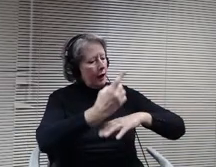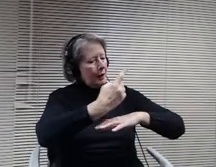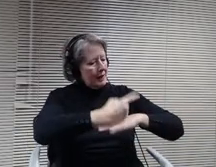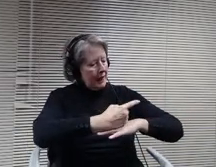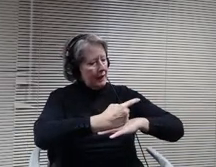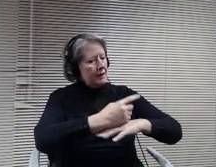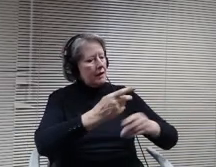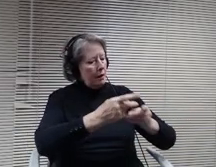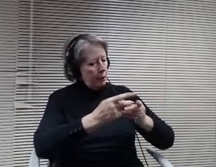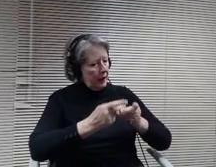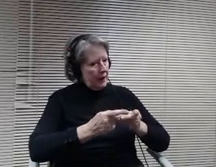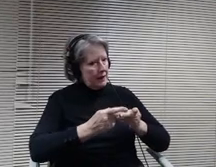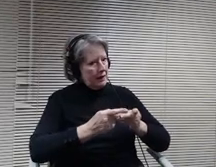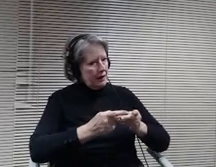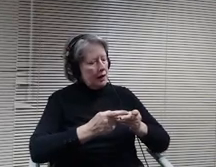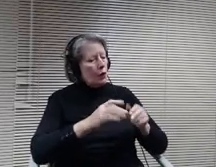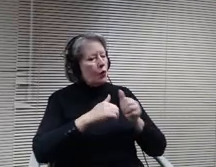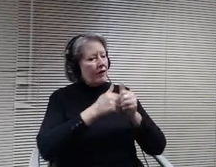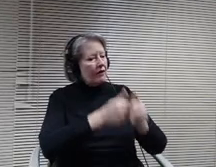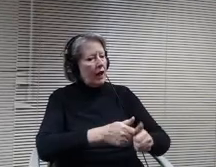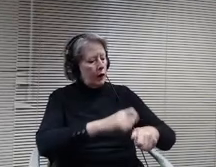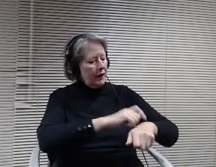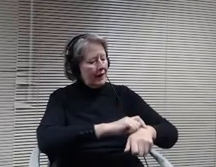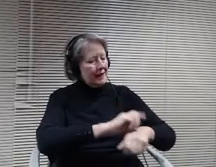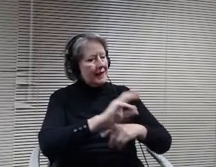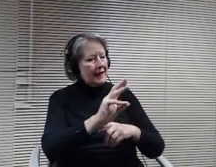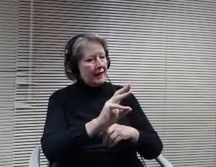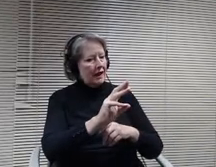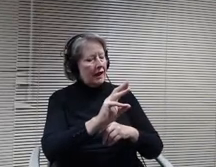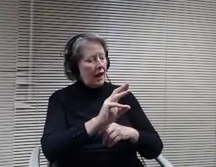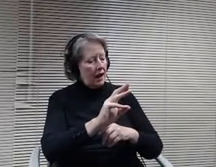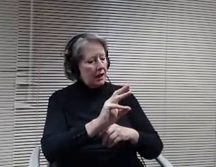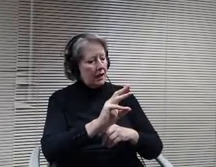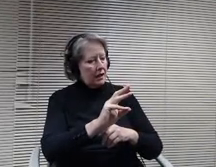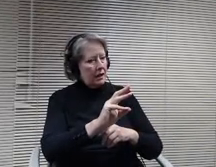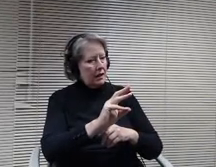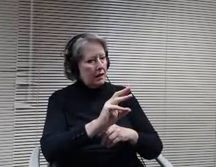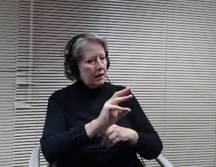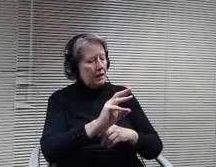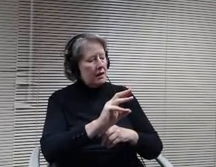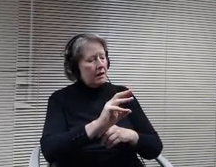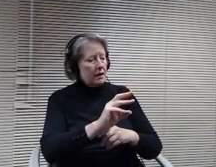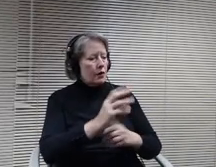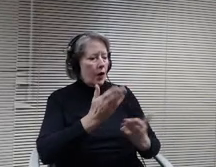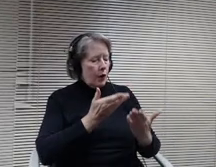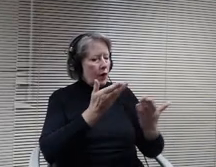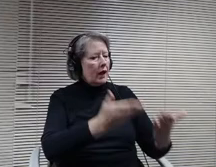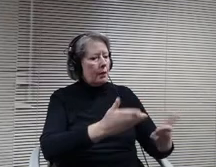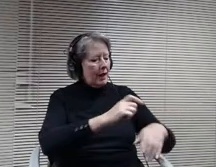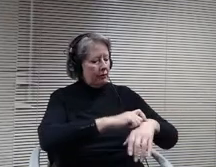recommended that you have 6:00 o'clock. We're starting time for study sessions during the coming year.